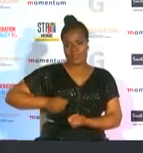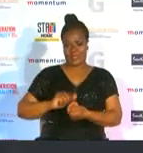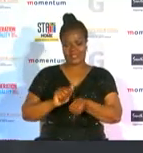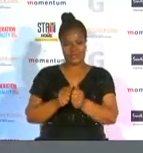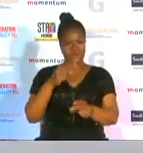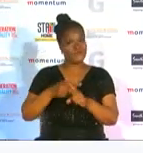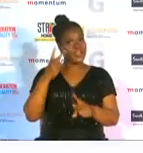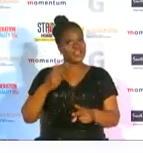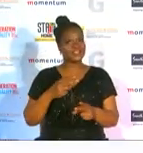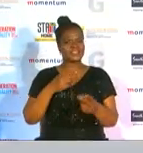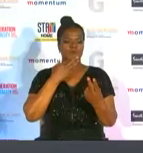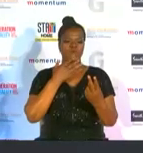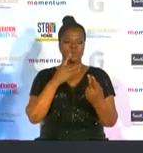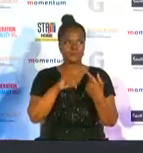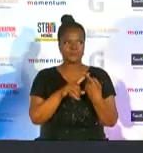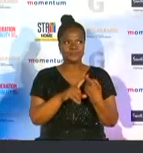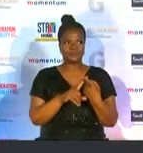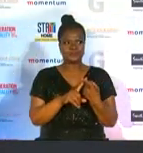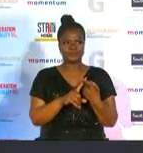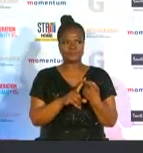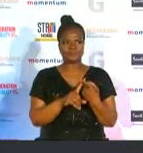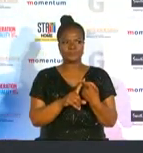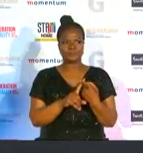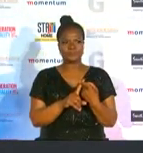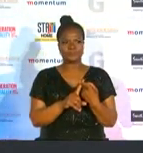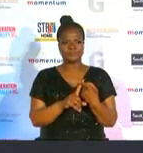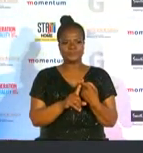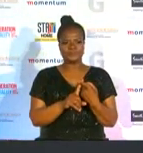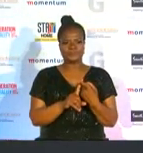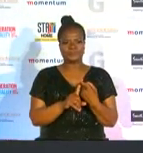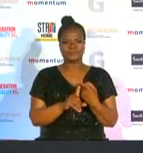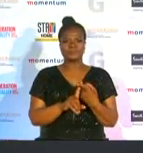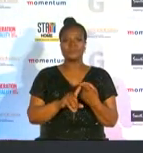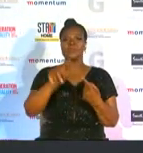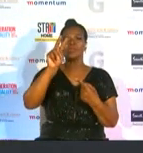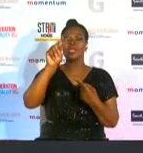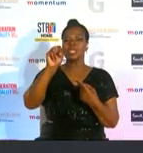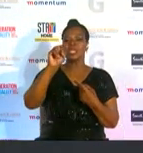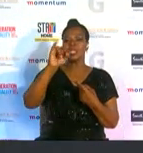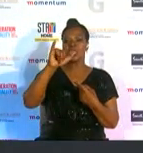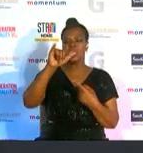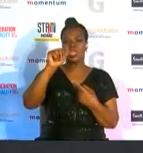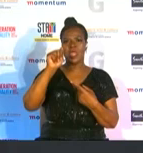are caroline nyadeiro nyadero uses beach handball events and